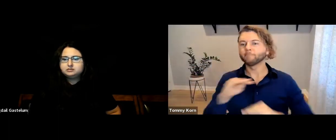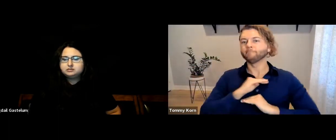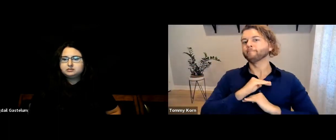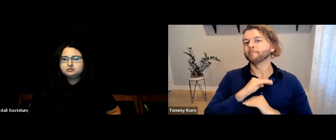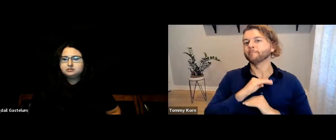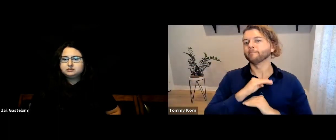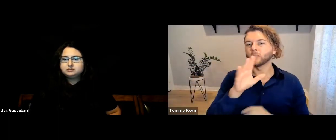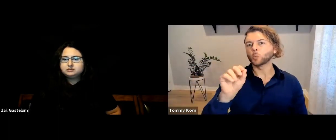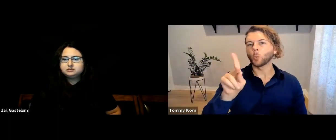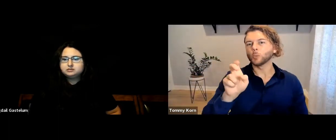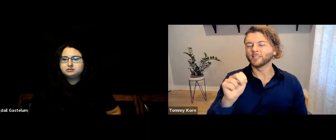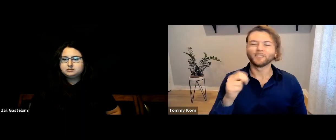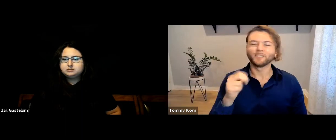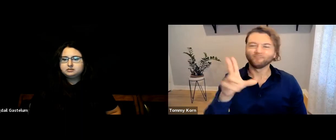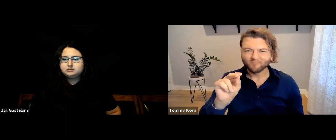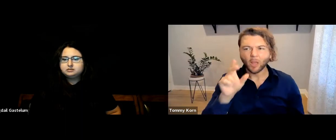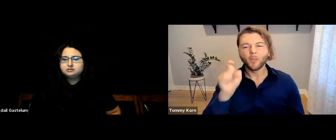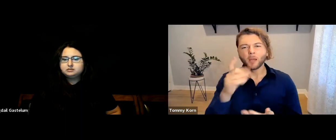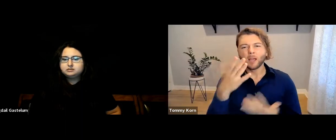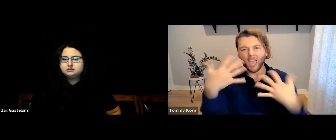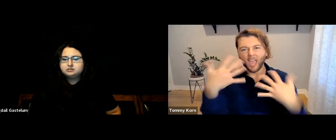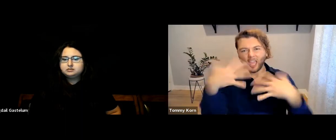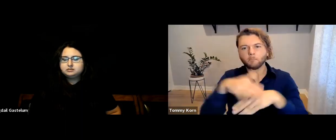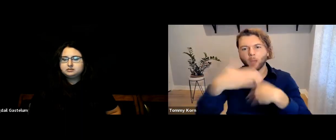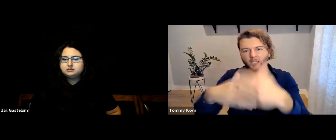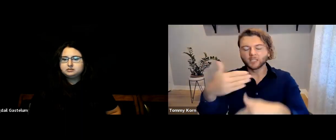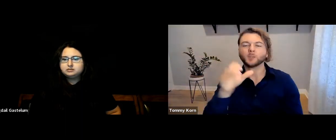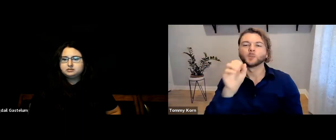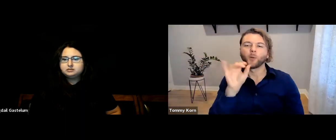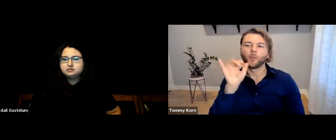or hired as tokens; we have to be included in the process.